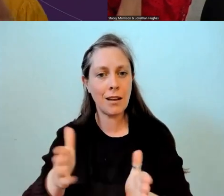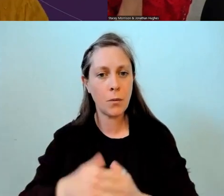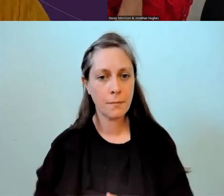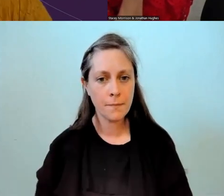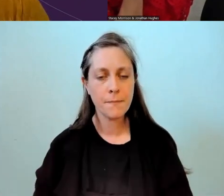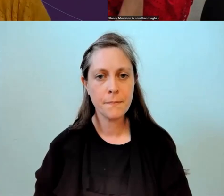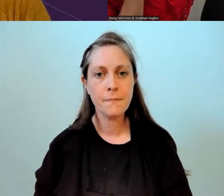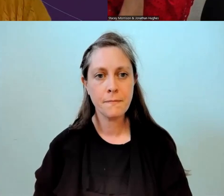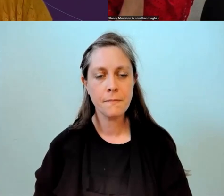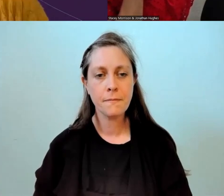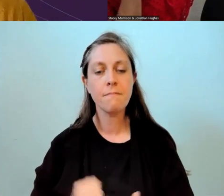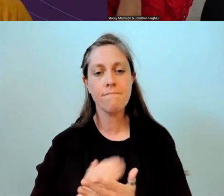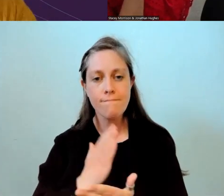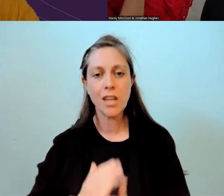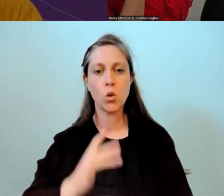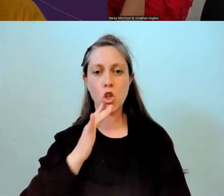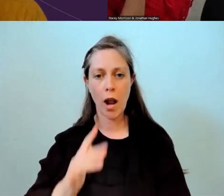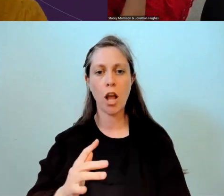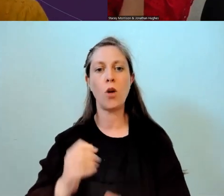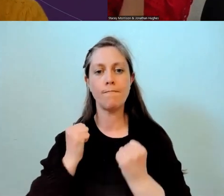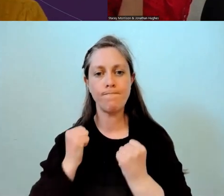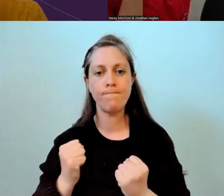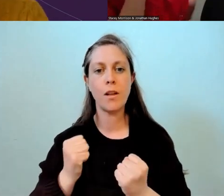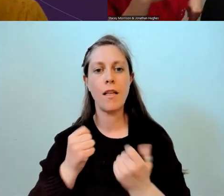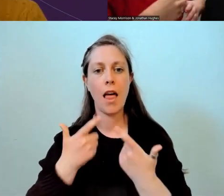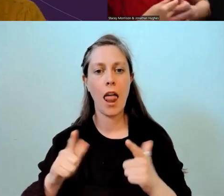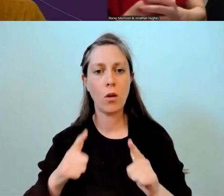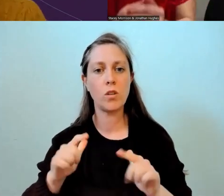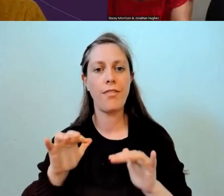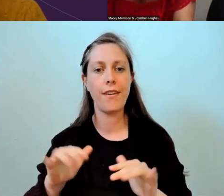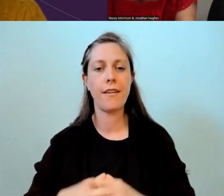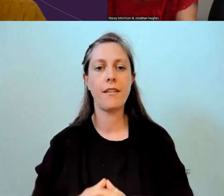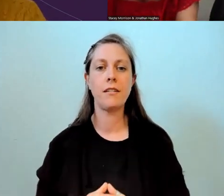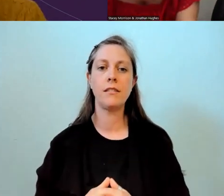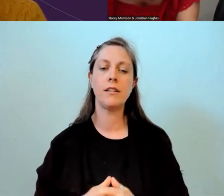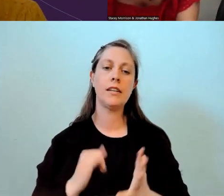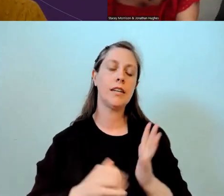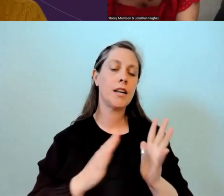so that Te Reo is the language? No, it's a massive issue, and it's frustrating as well